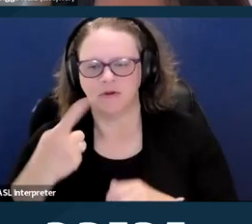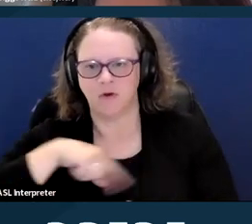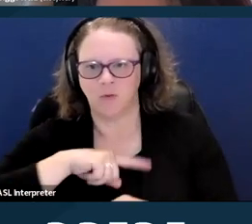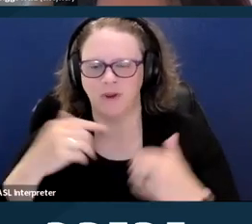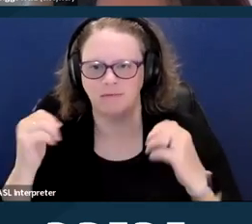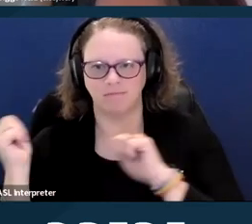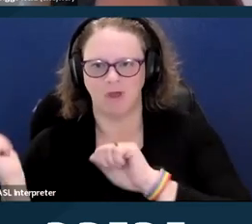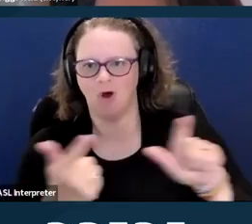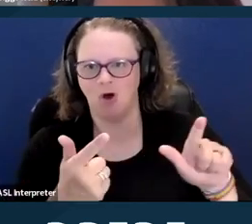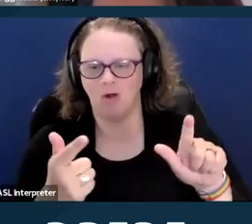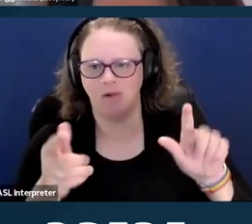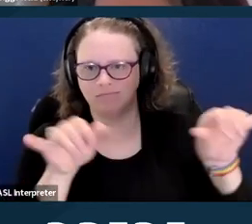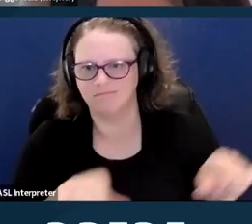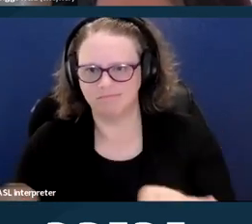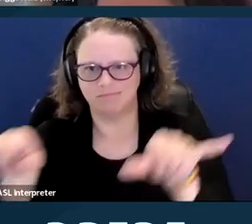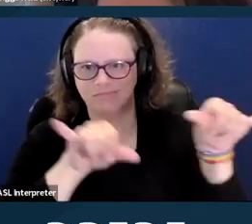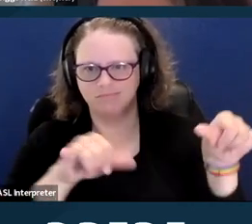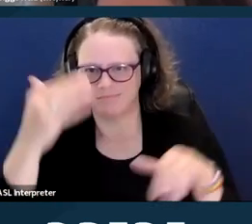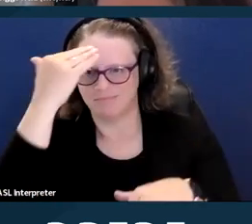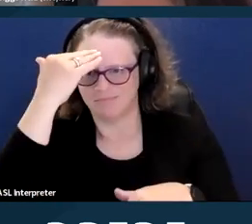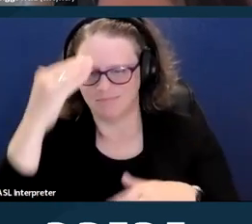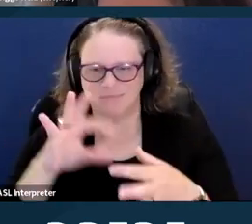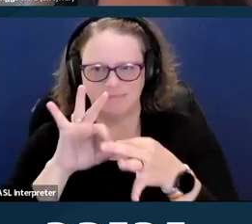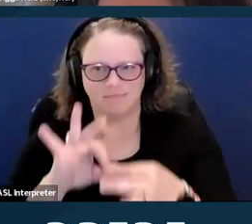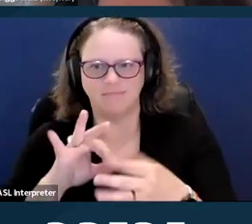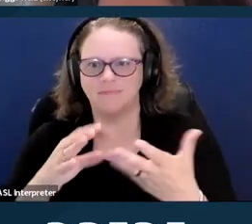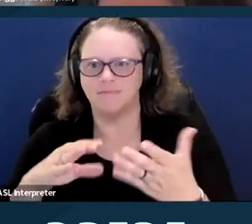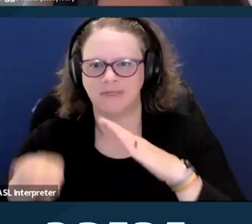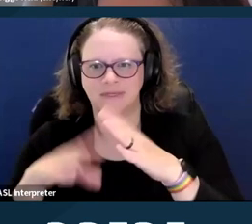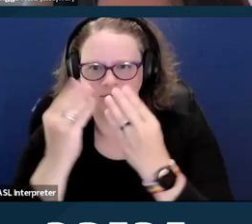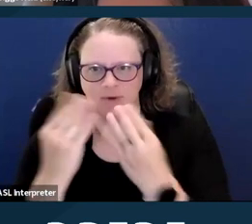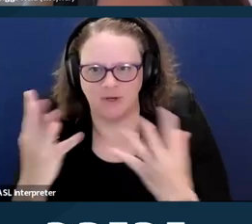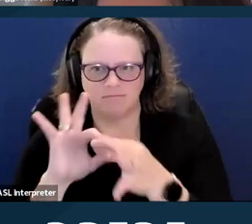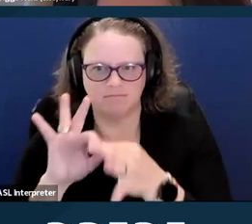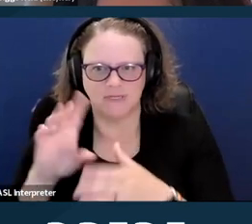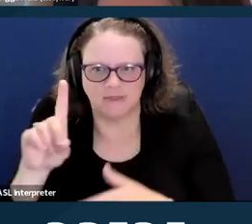about some disability basics. Then, we'll cover why access to sexual